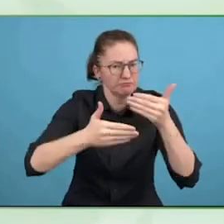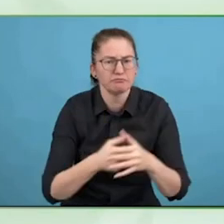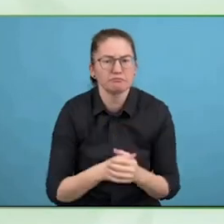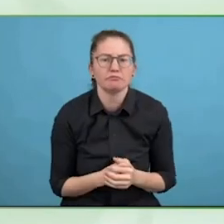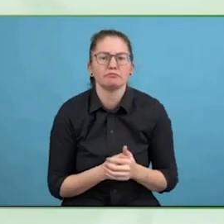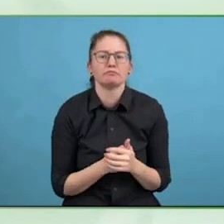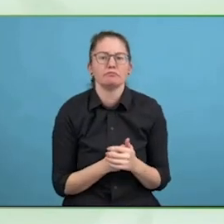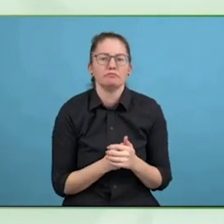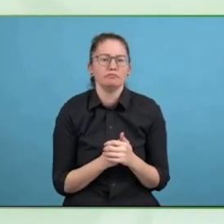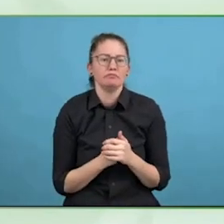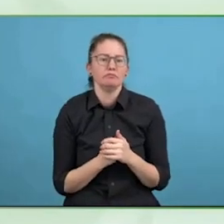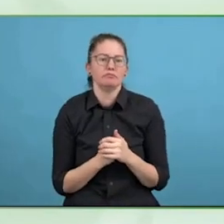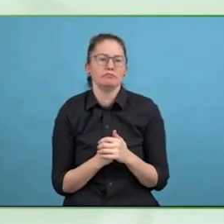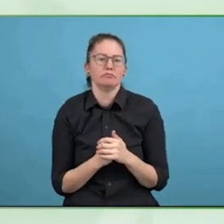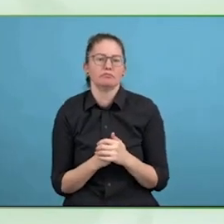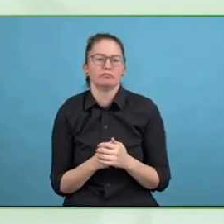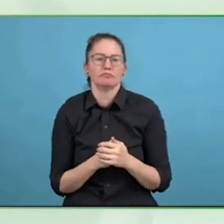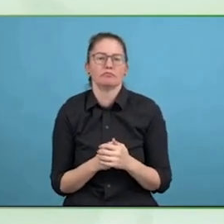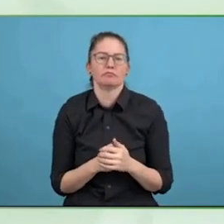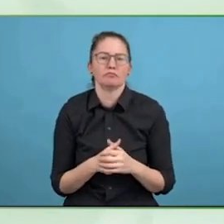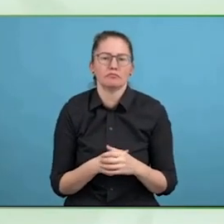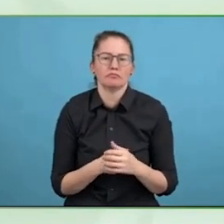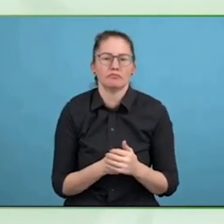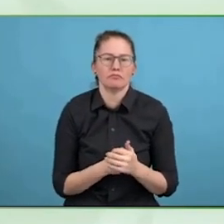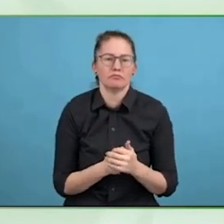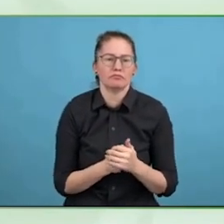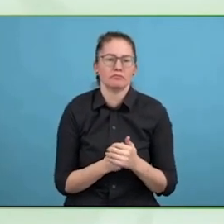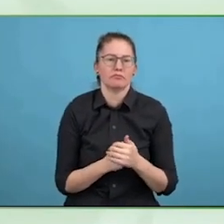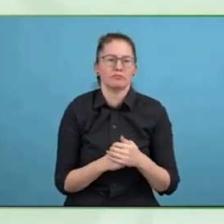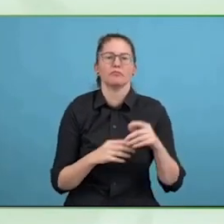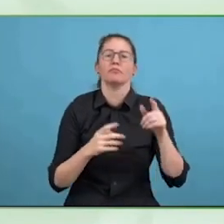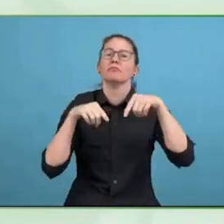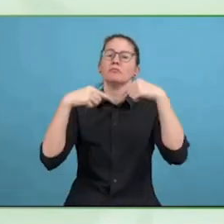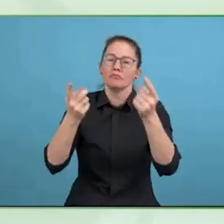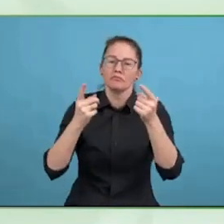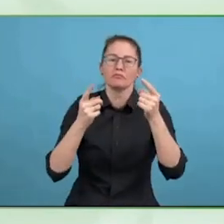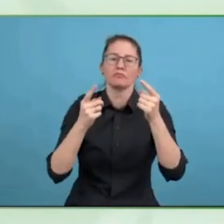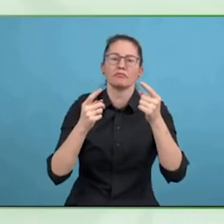deliver in that stuff so what I would like to hear is you have got